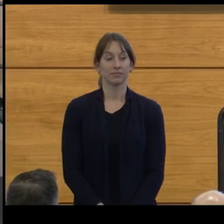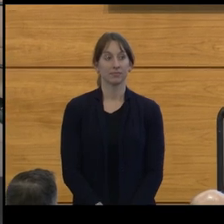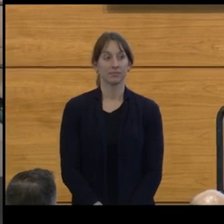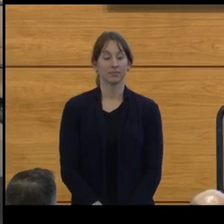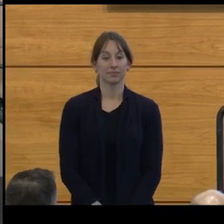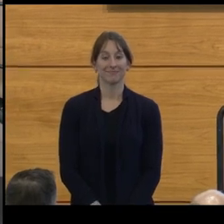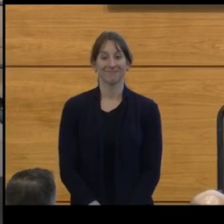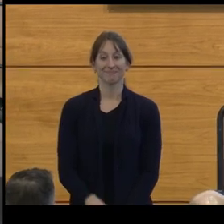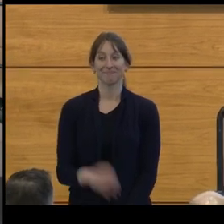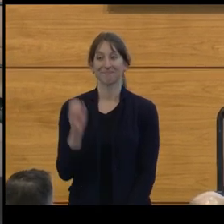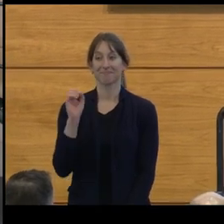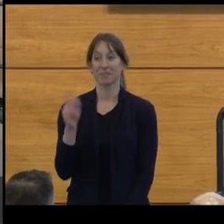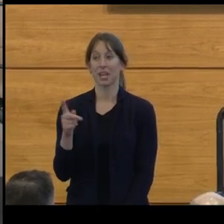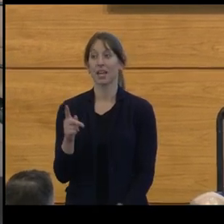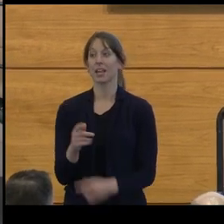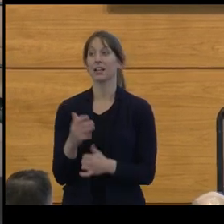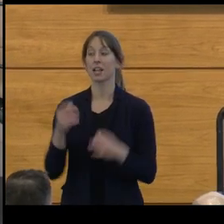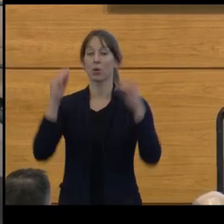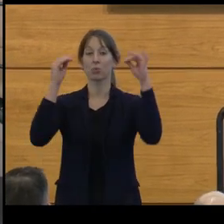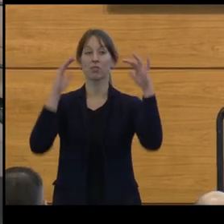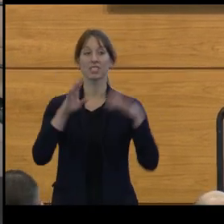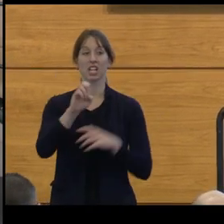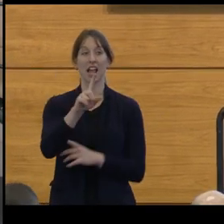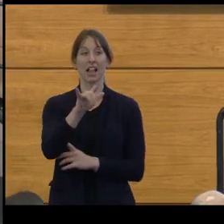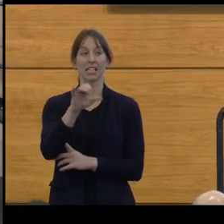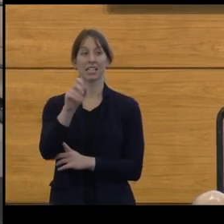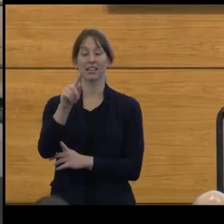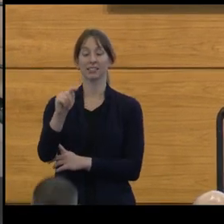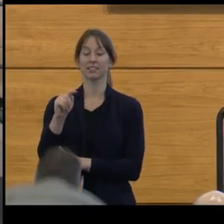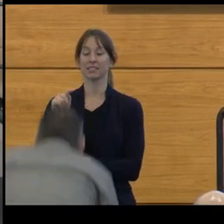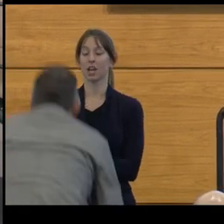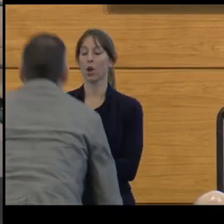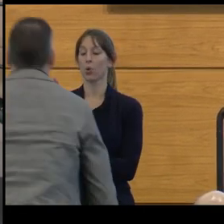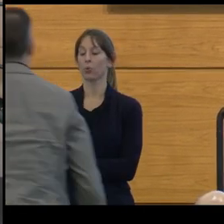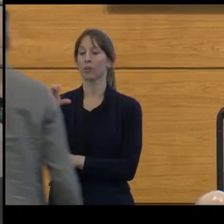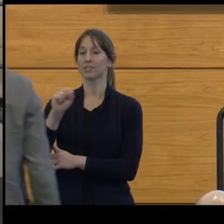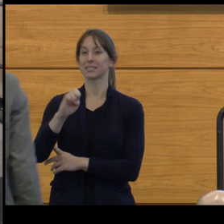Okay, will Professor Elliott Rouse please join me on the platform?